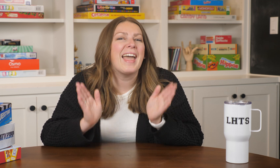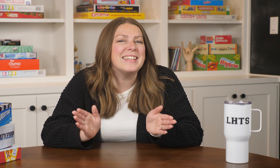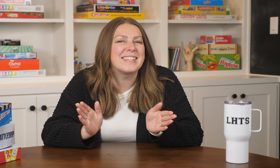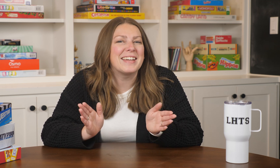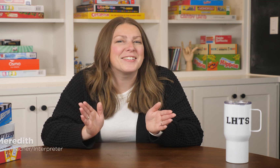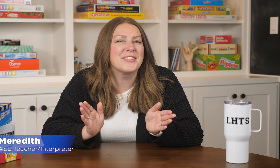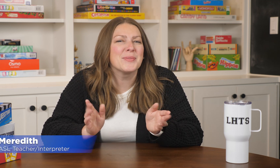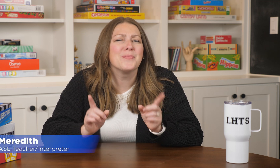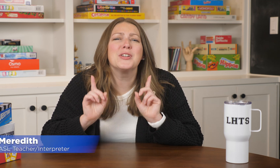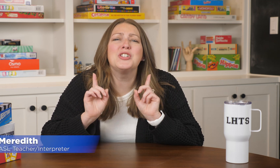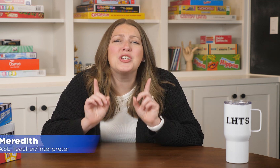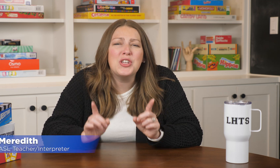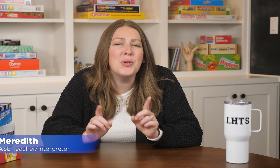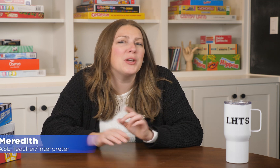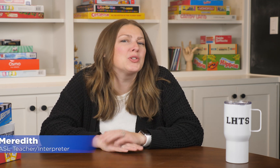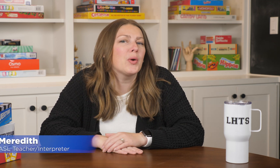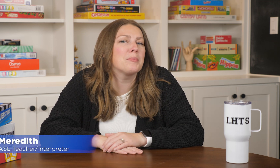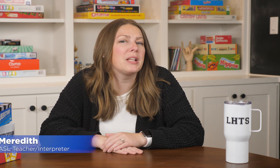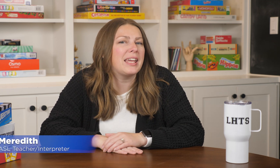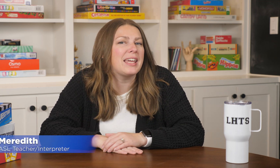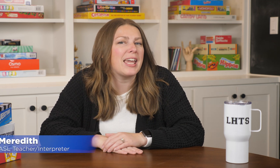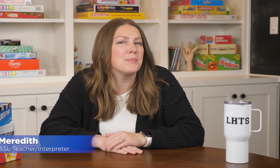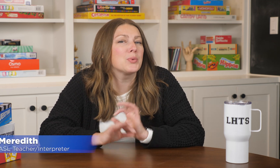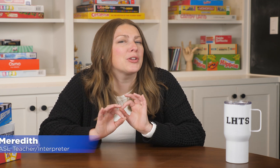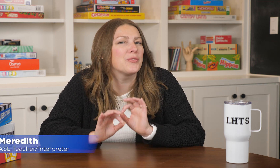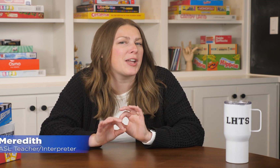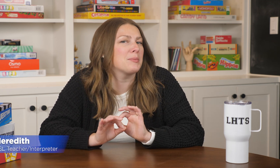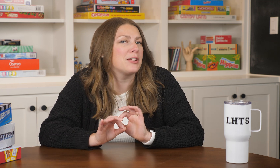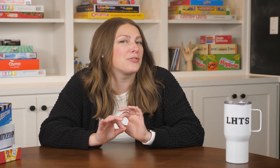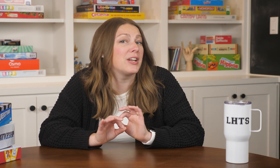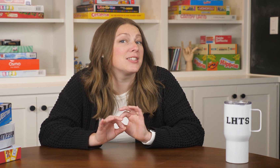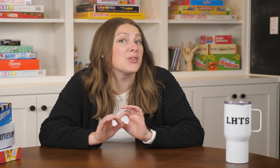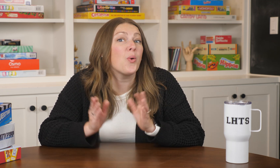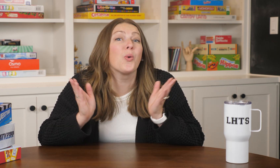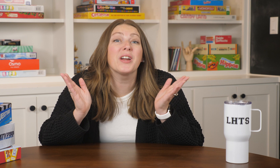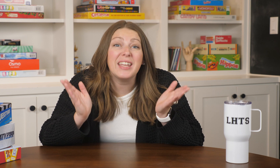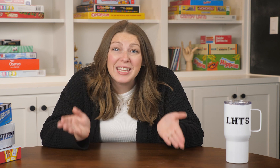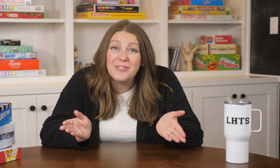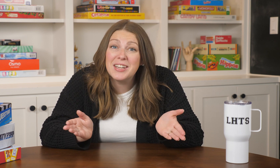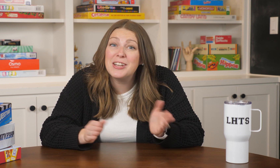Hey Signers! Do you enjoy playing games with your family and friends or even in